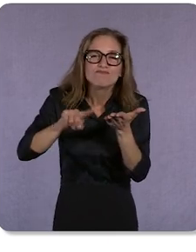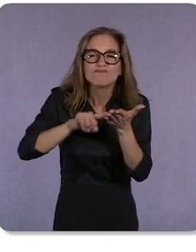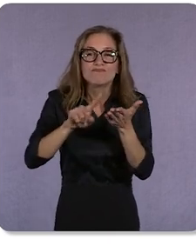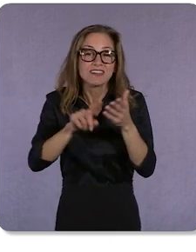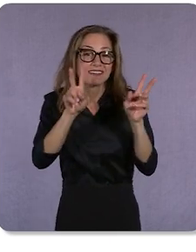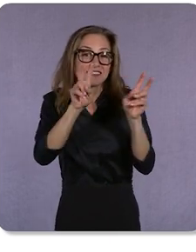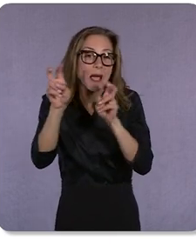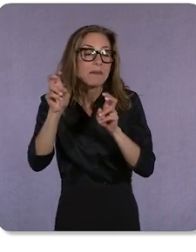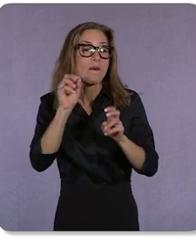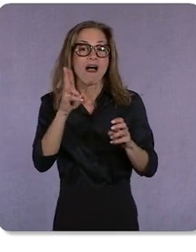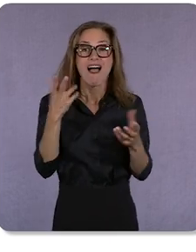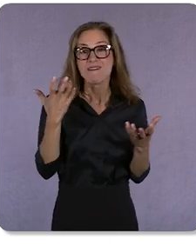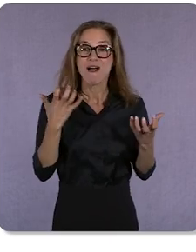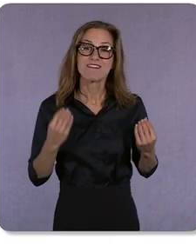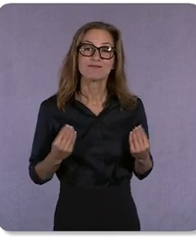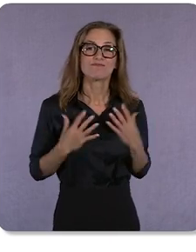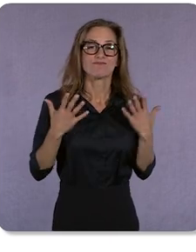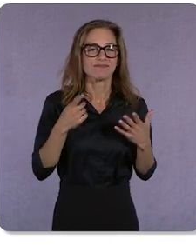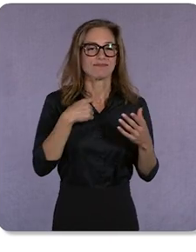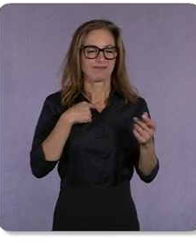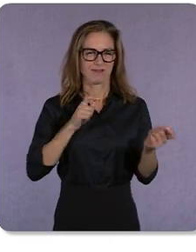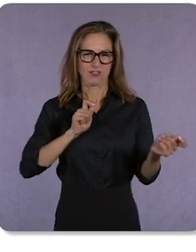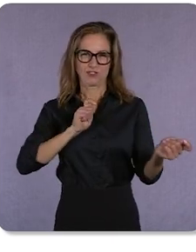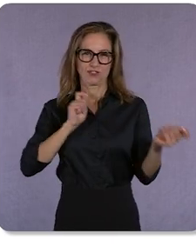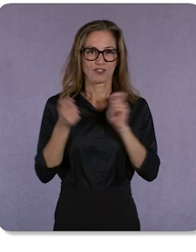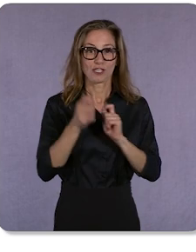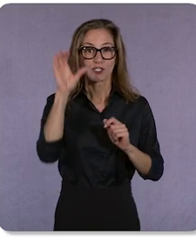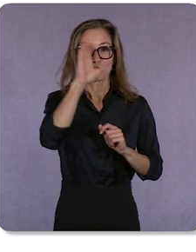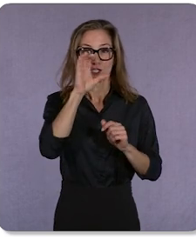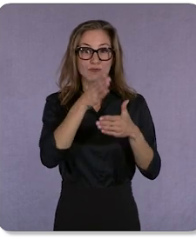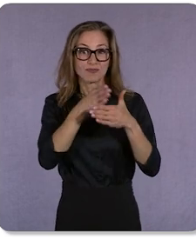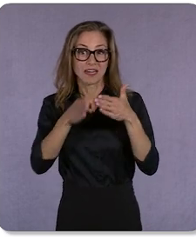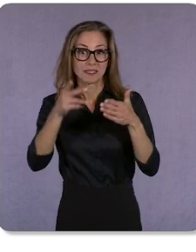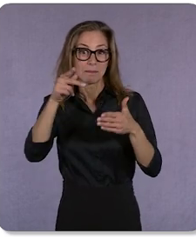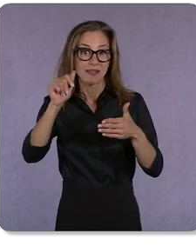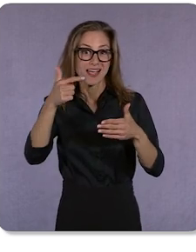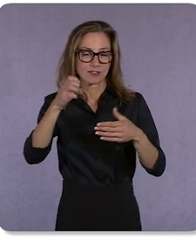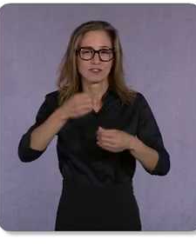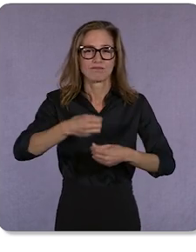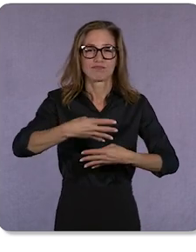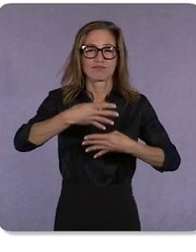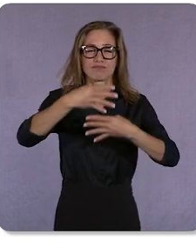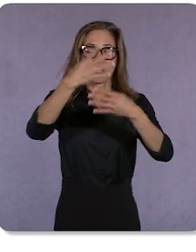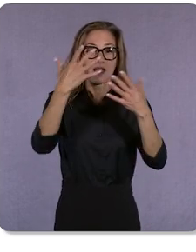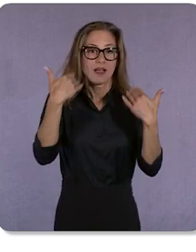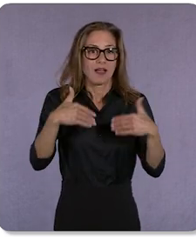we’re transforming the Search results page into an endless stream of visual ideas.